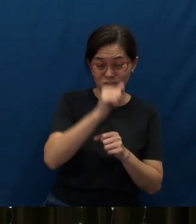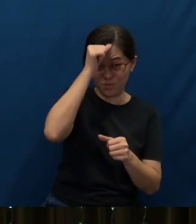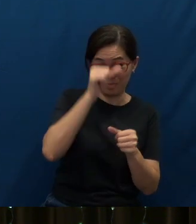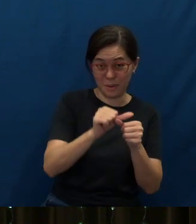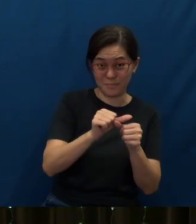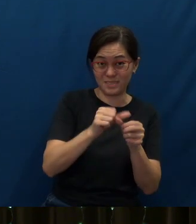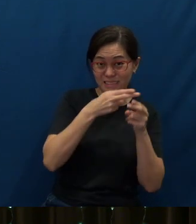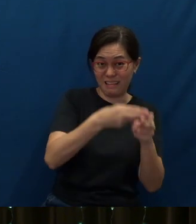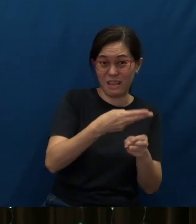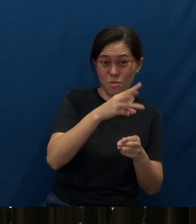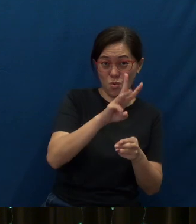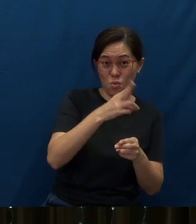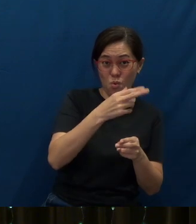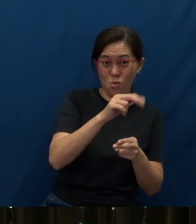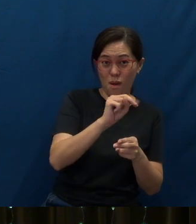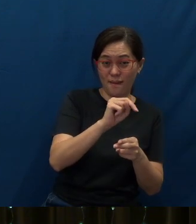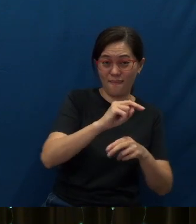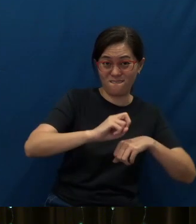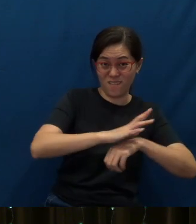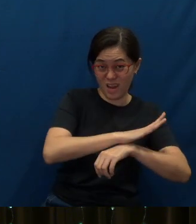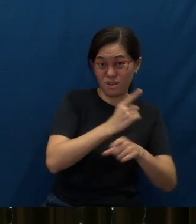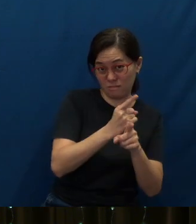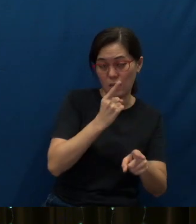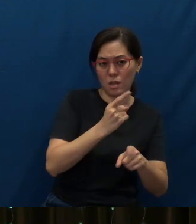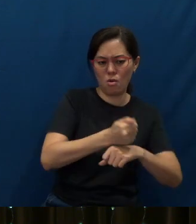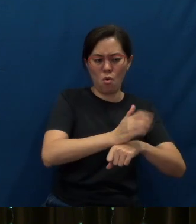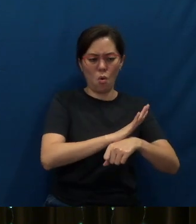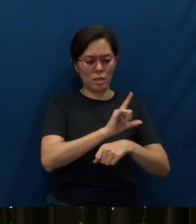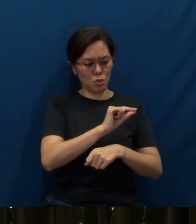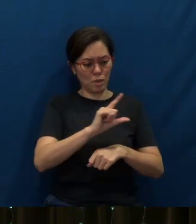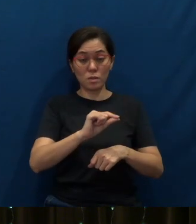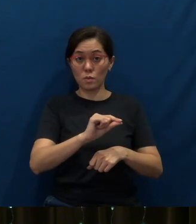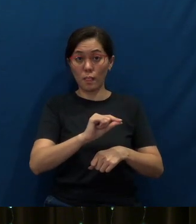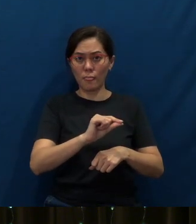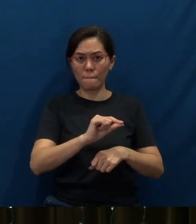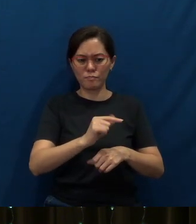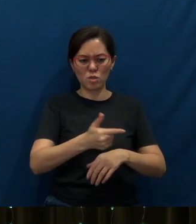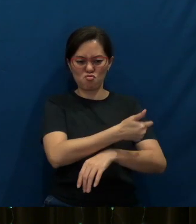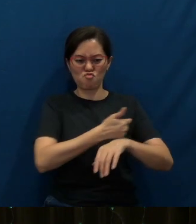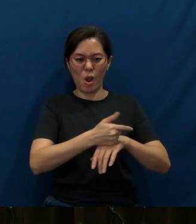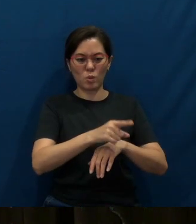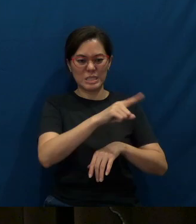virus at one time in China in early 2020. Ground Zero.